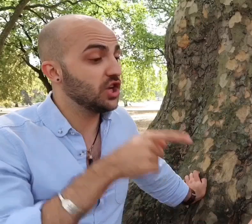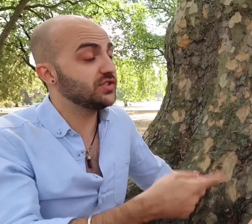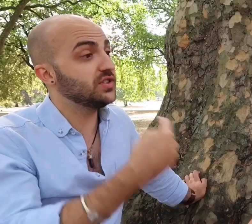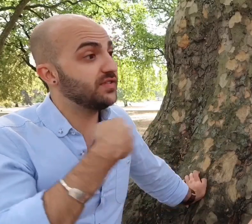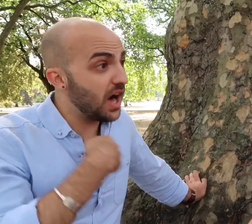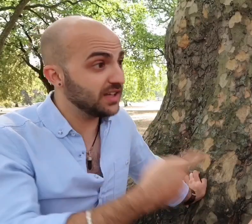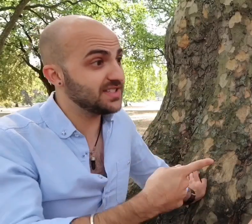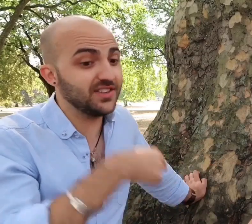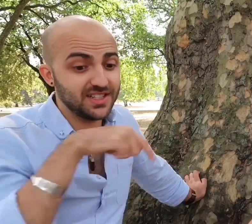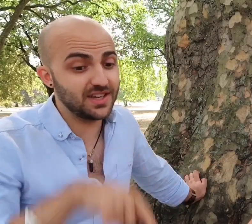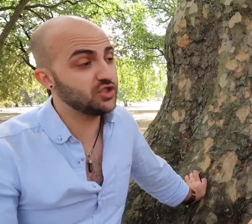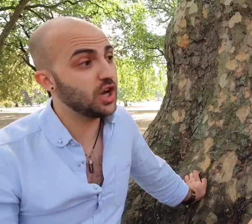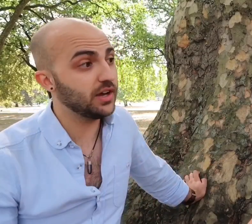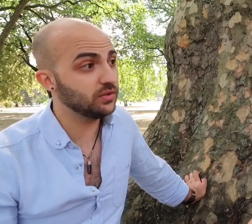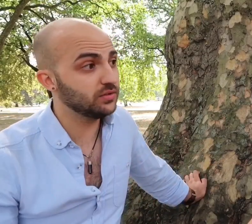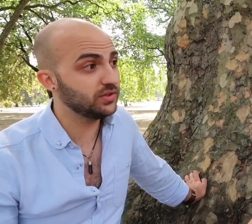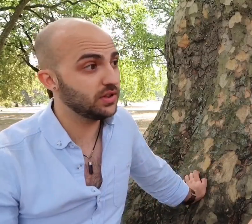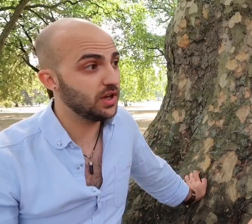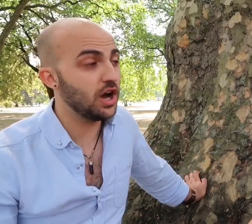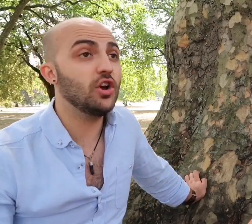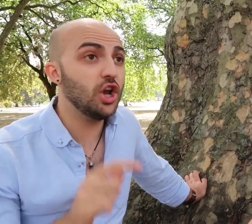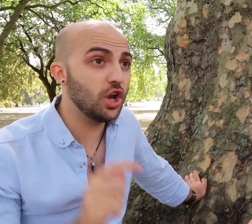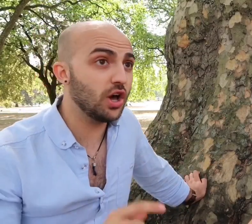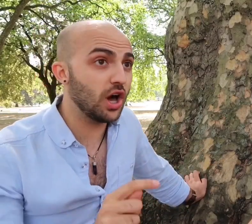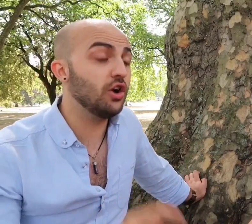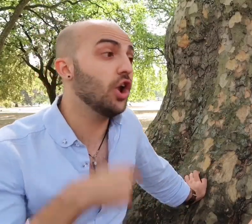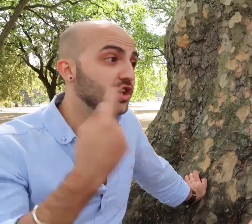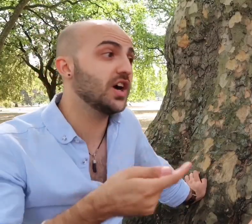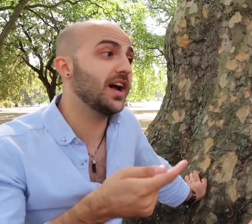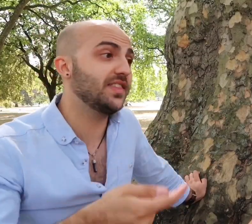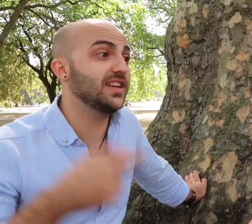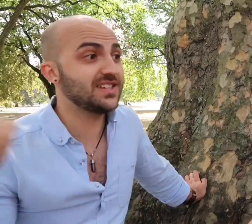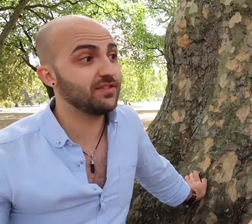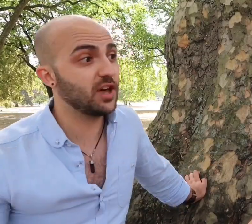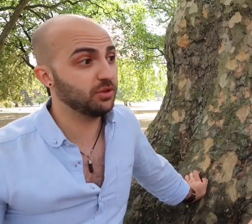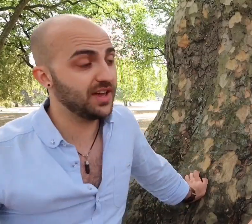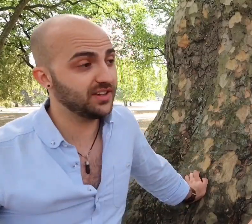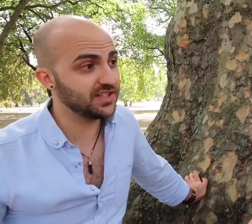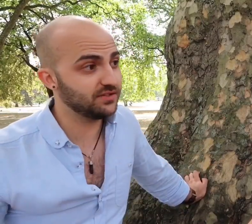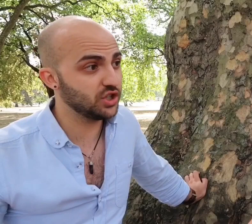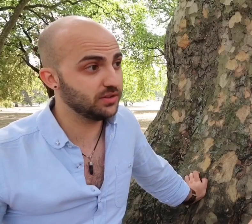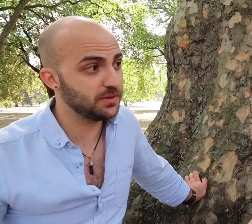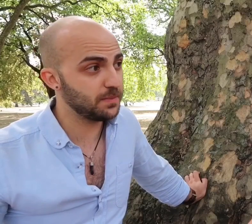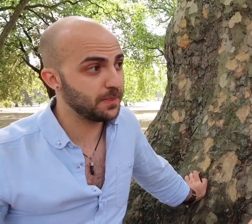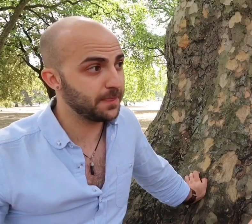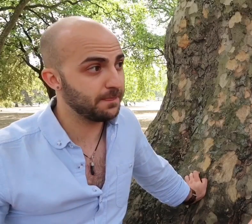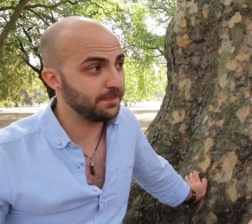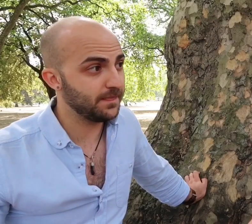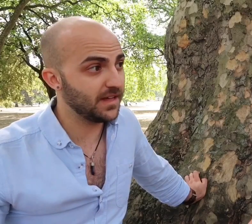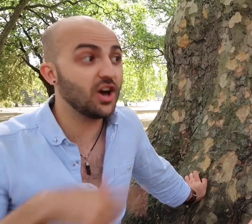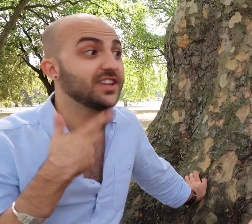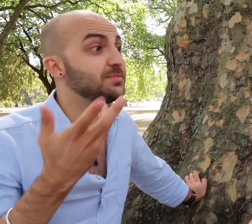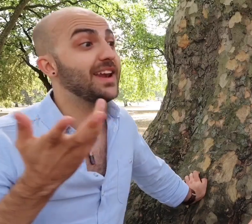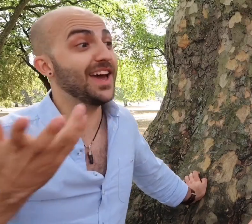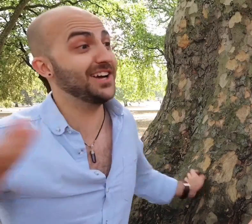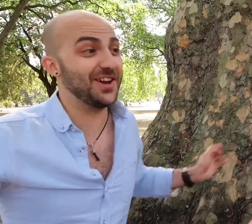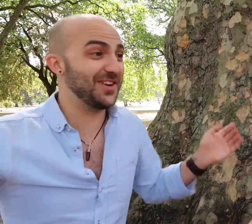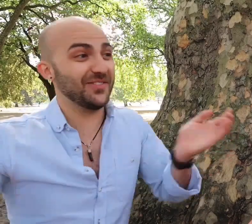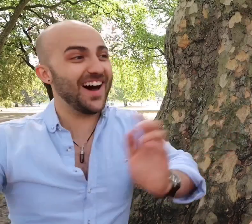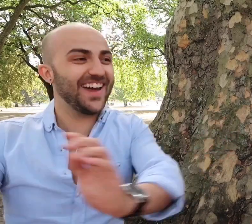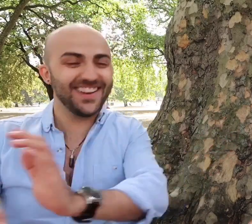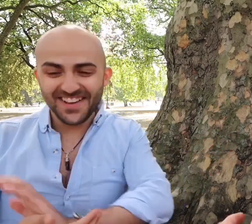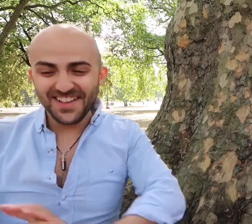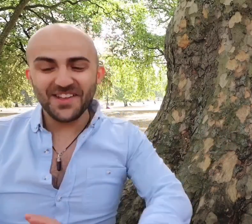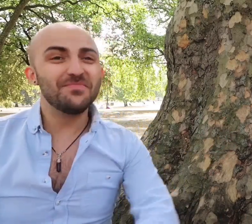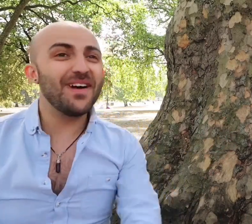chances of us having a Deaf child are a lot higher than a Deaf couple having a Deaf child. I can't explain it. I don't know why, but